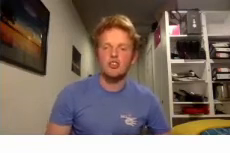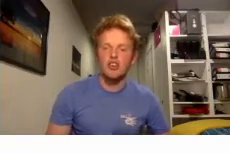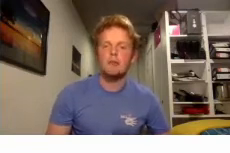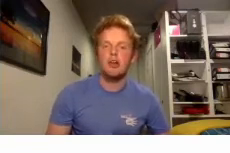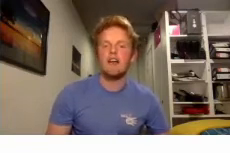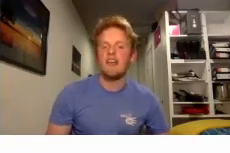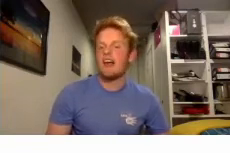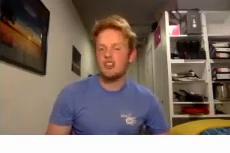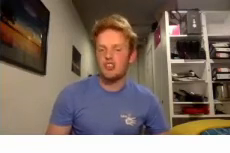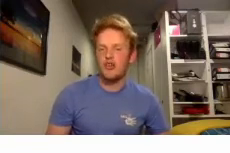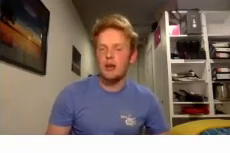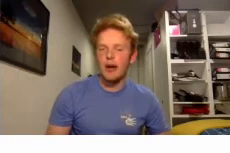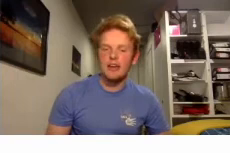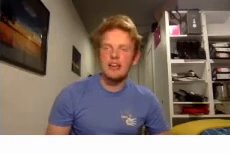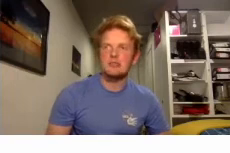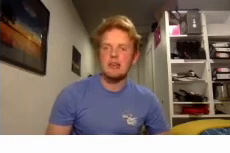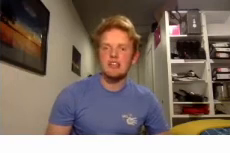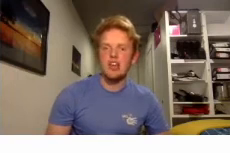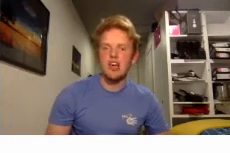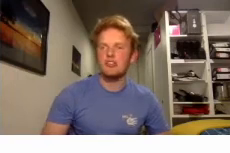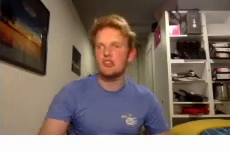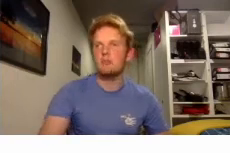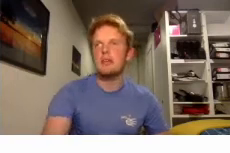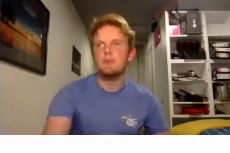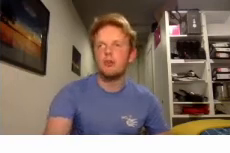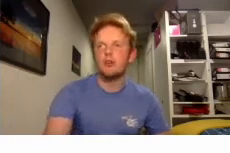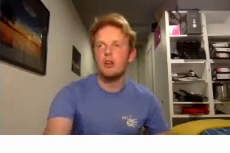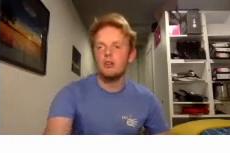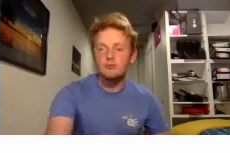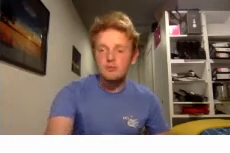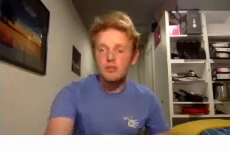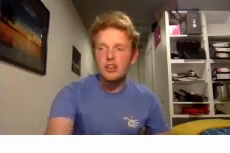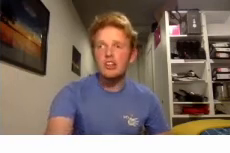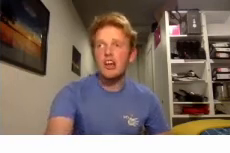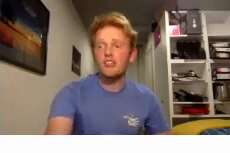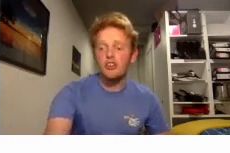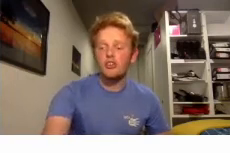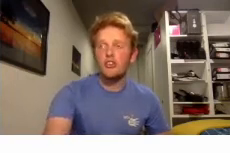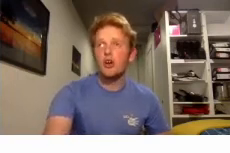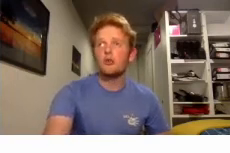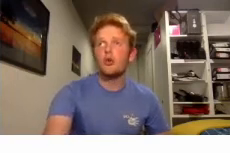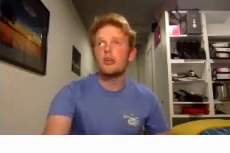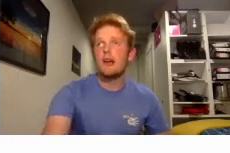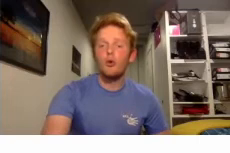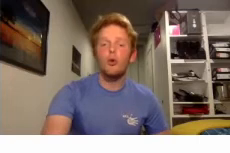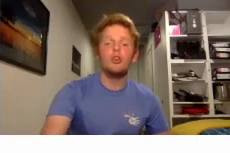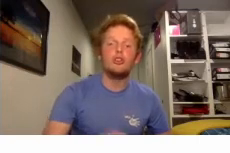keep an eye on that and it's just a great way to meet new people yes so talking about all the new